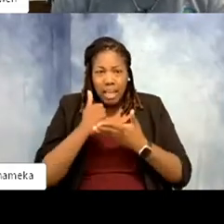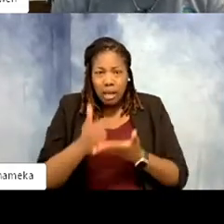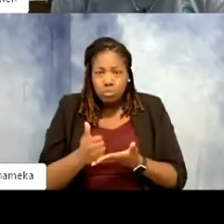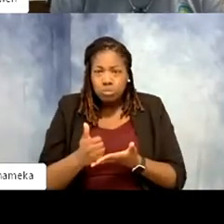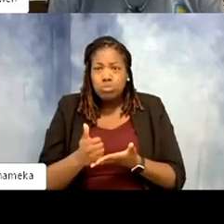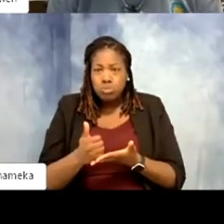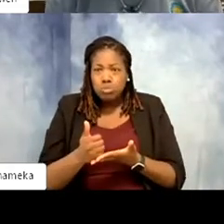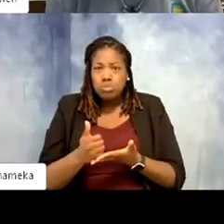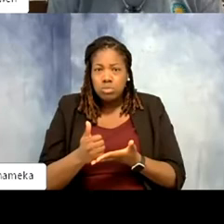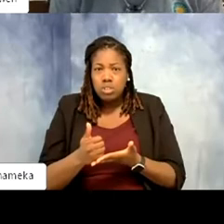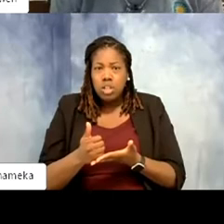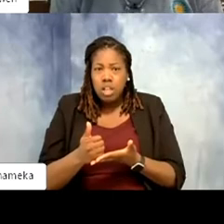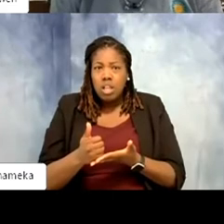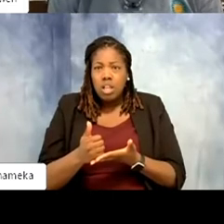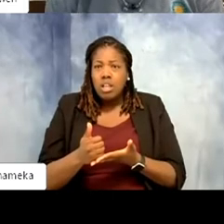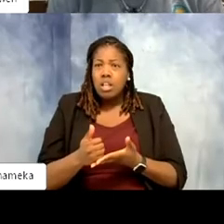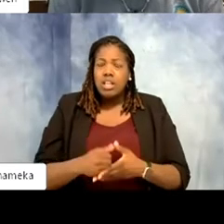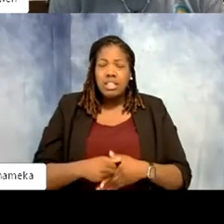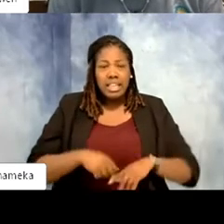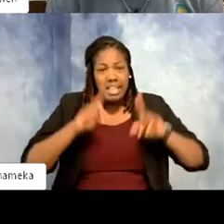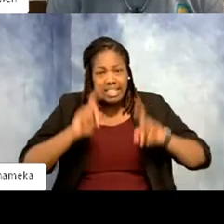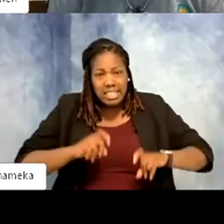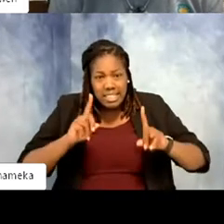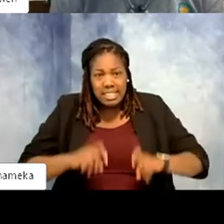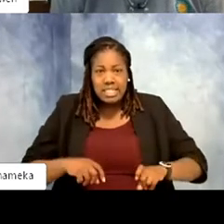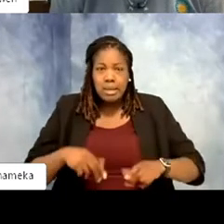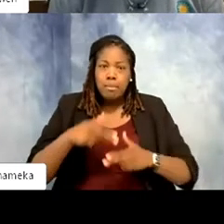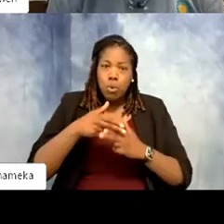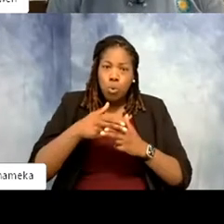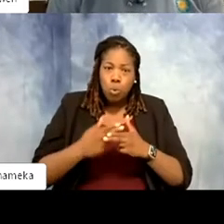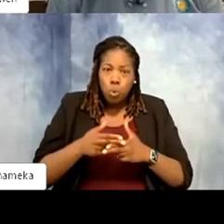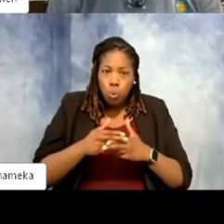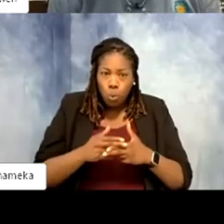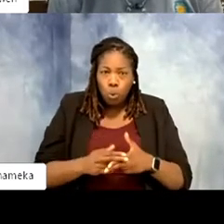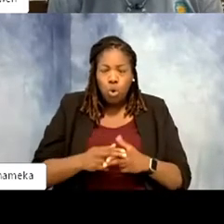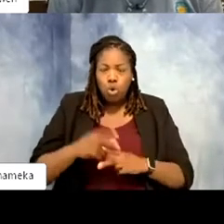make say an exam or getting the weight or just getting a good look at an animal if you do some